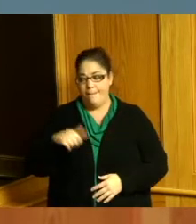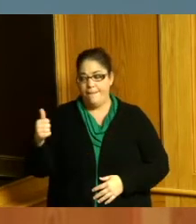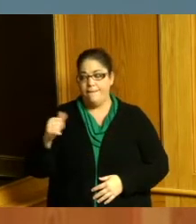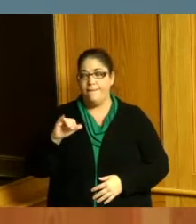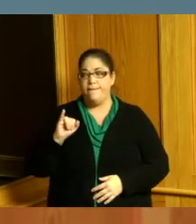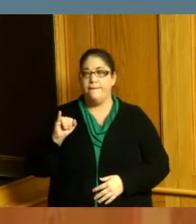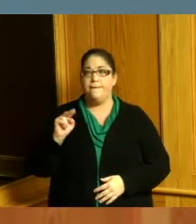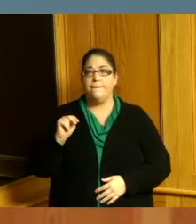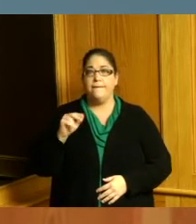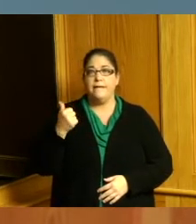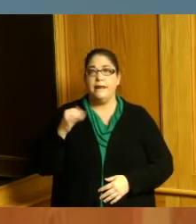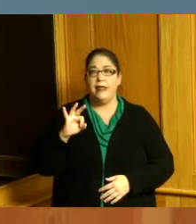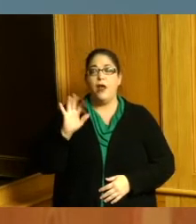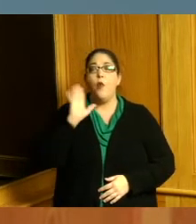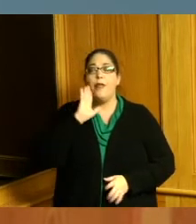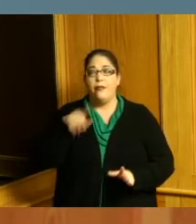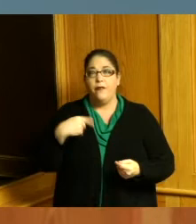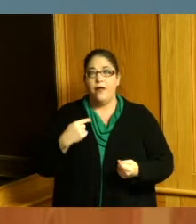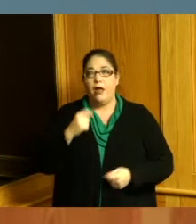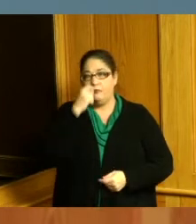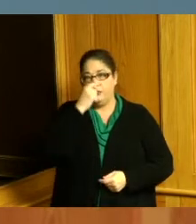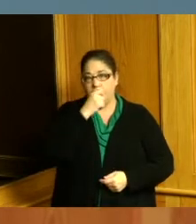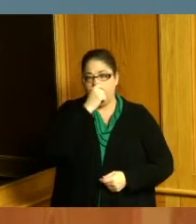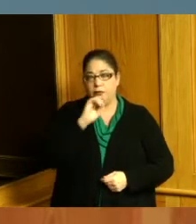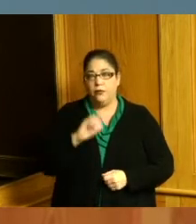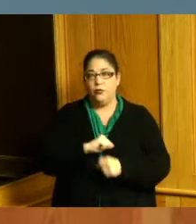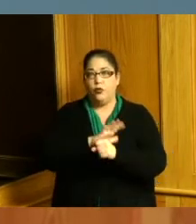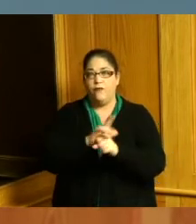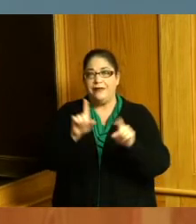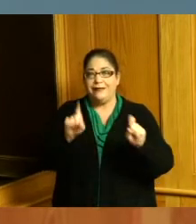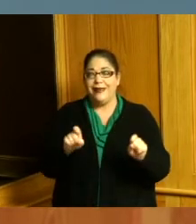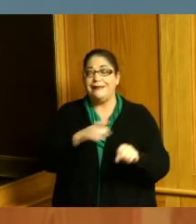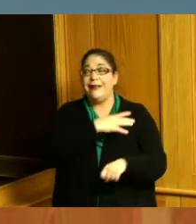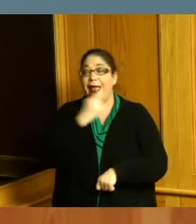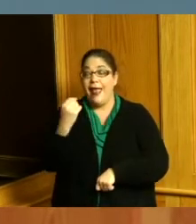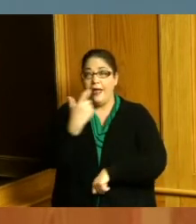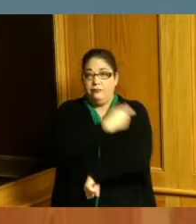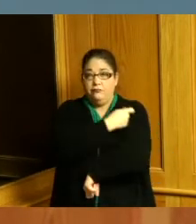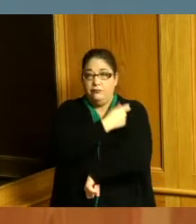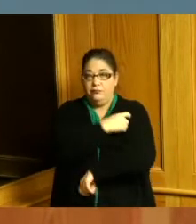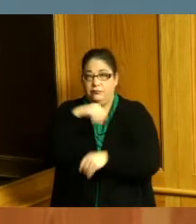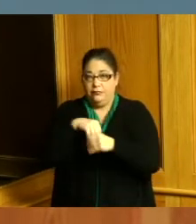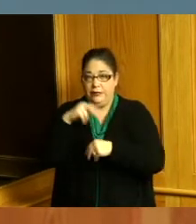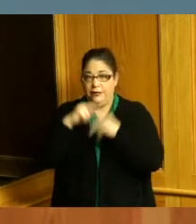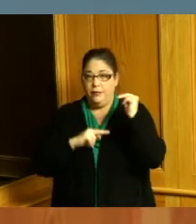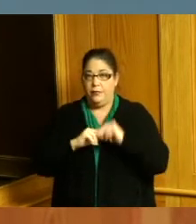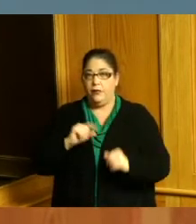there will be Covid testing here in vaccinations right here in our building 138 east court street